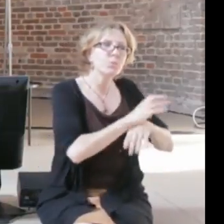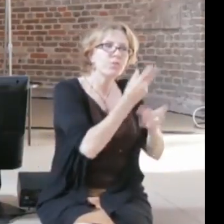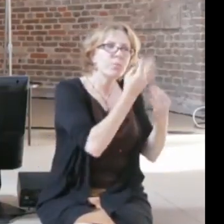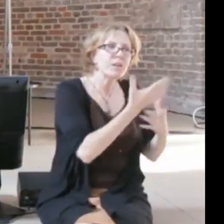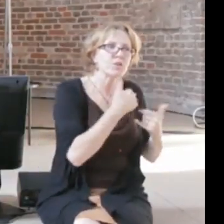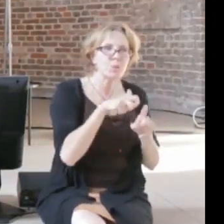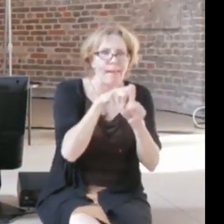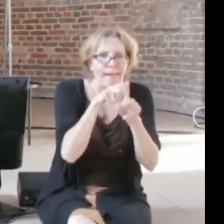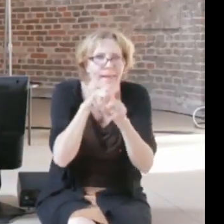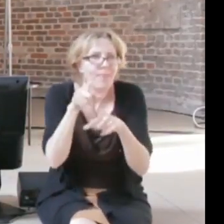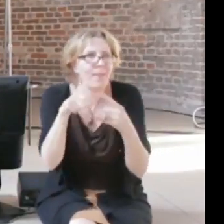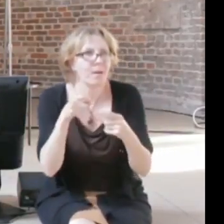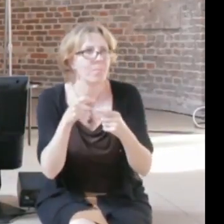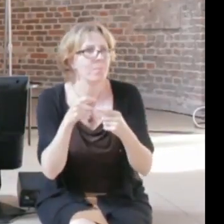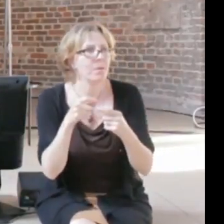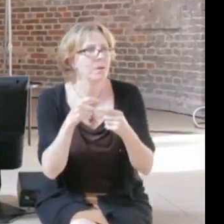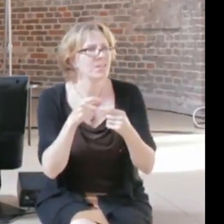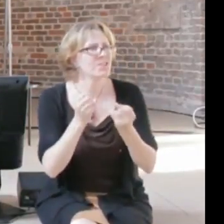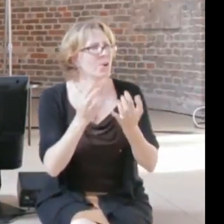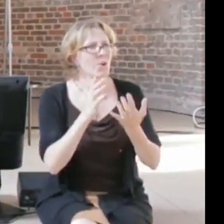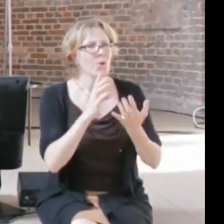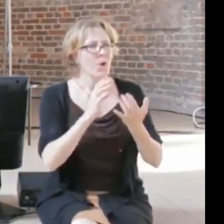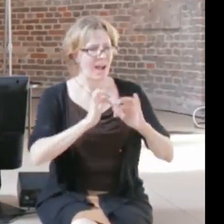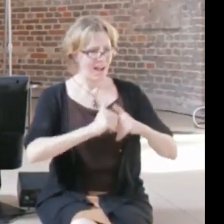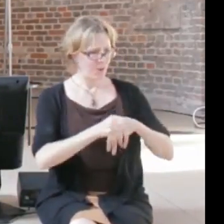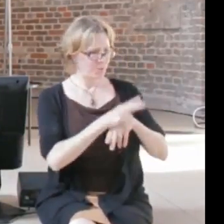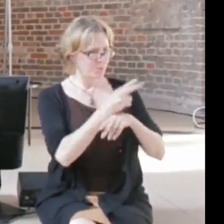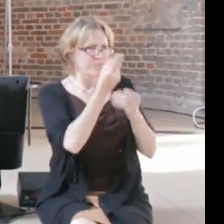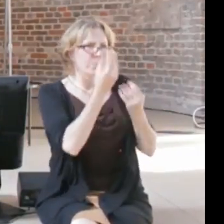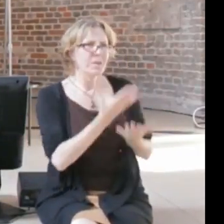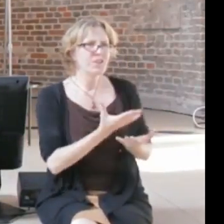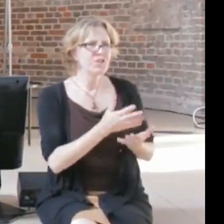and it's making this horrible look, and you have a regulator, the government is supposed